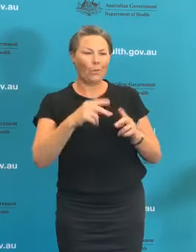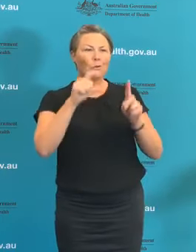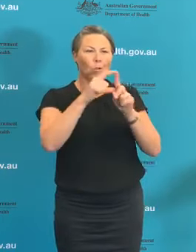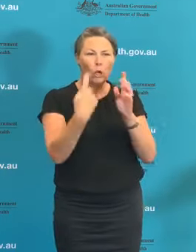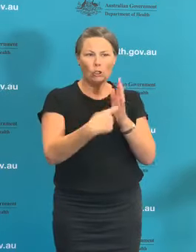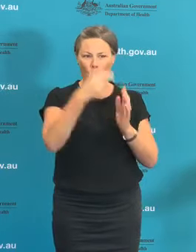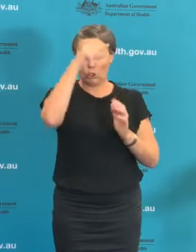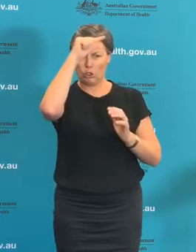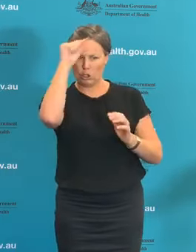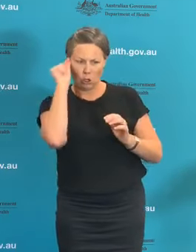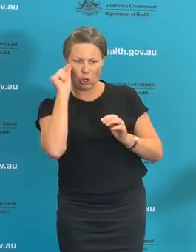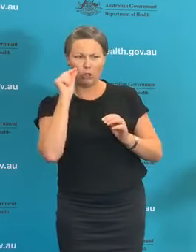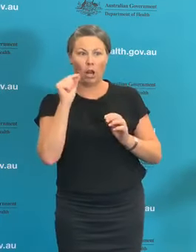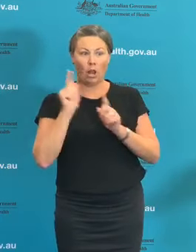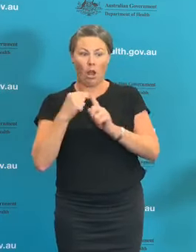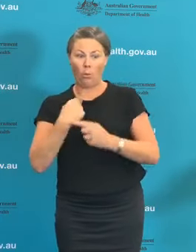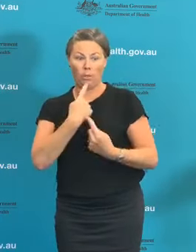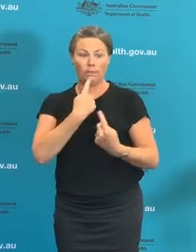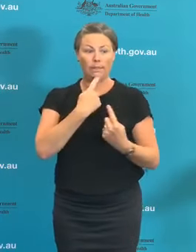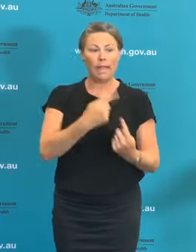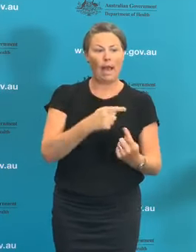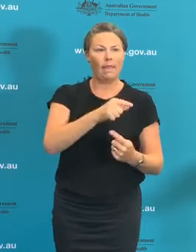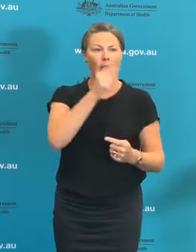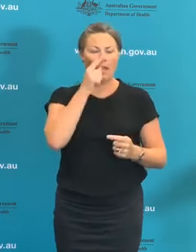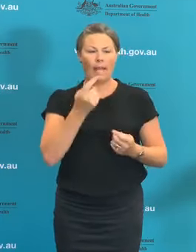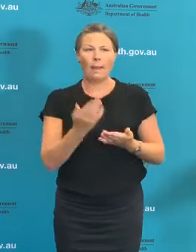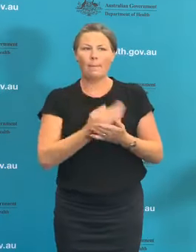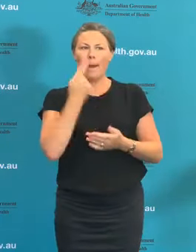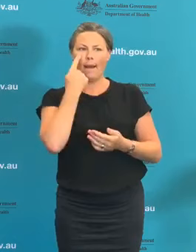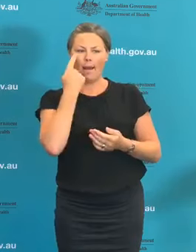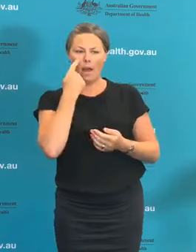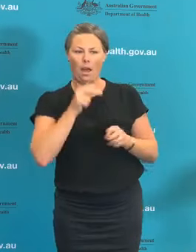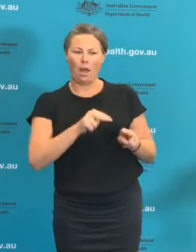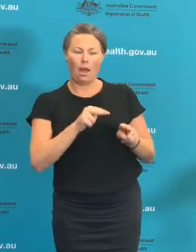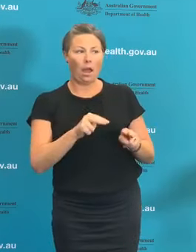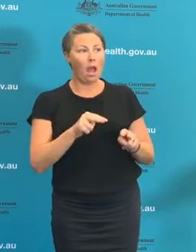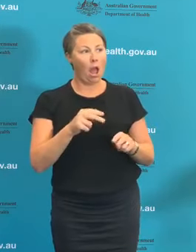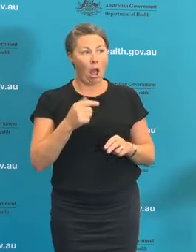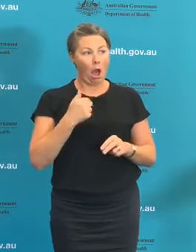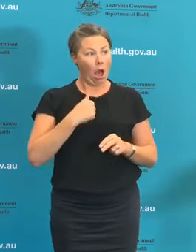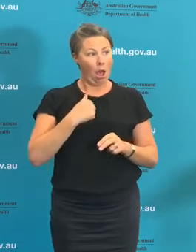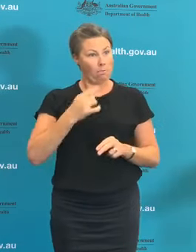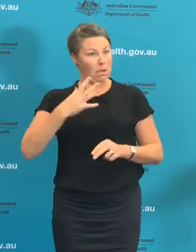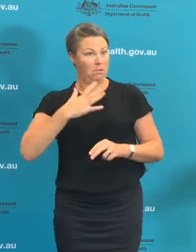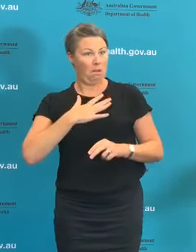patients in Australia. I'm not aware of that being a complication, clots in the